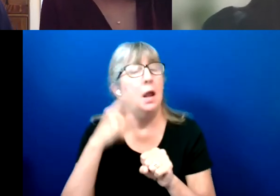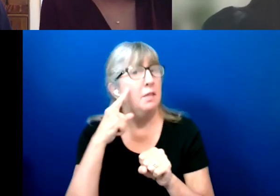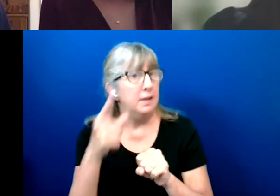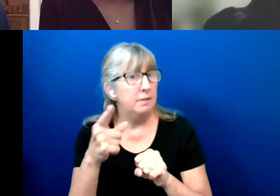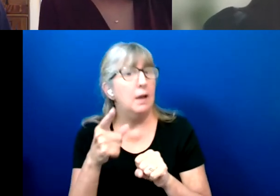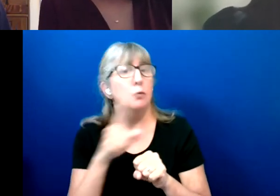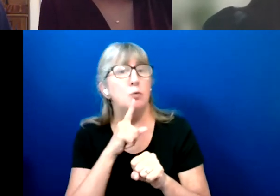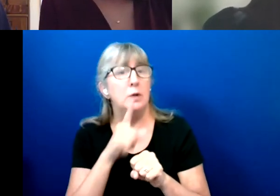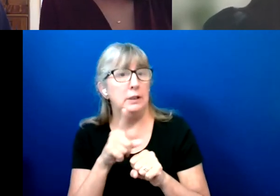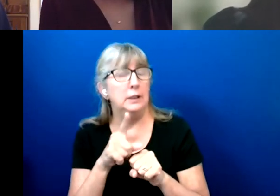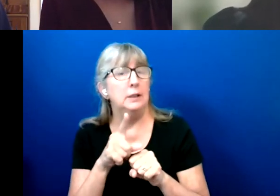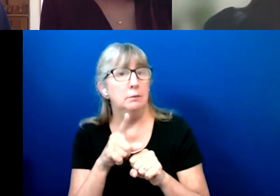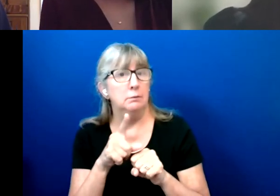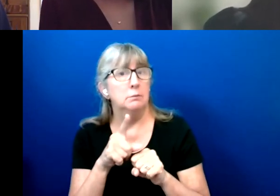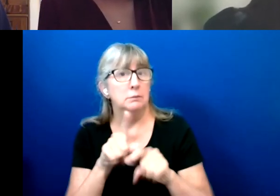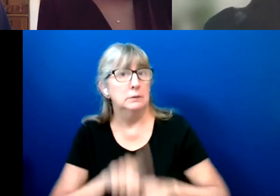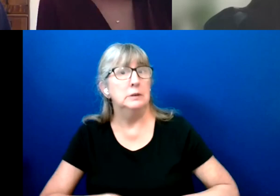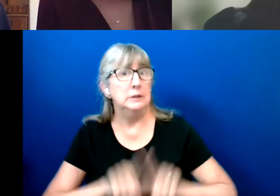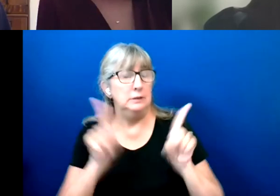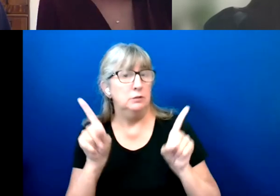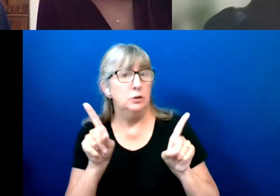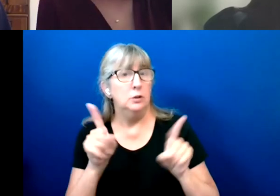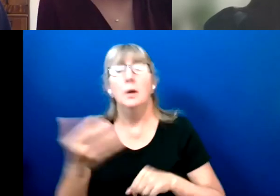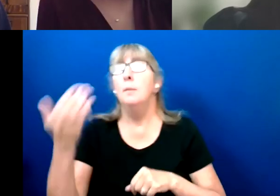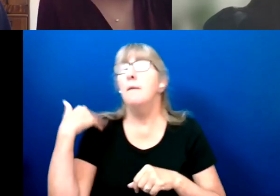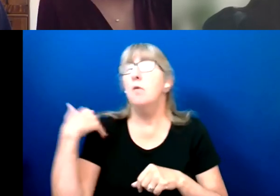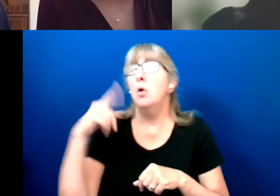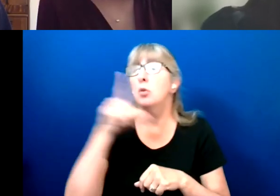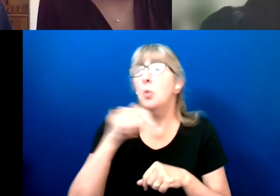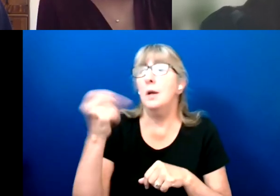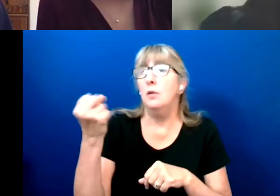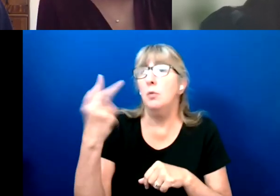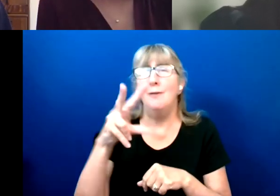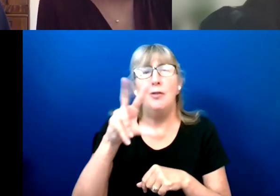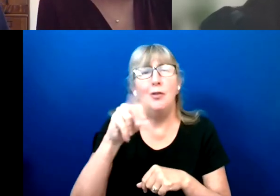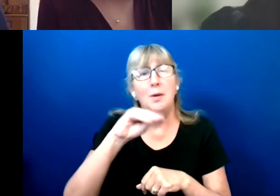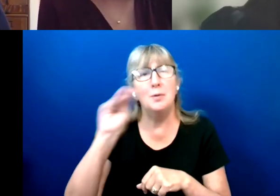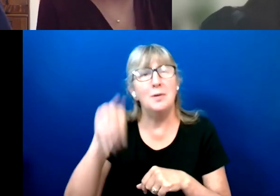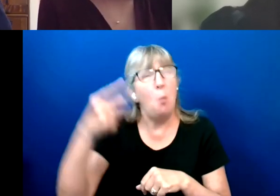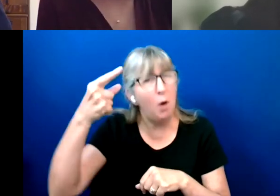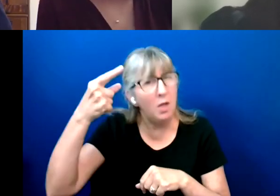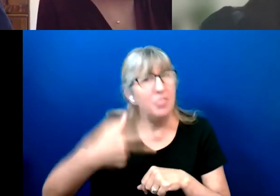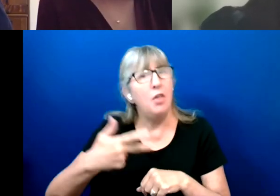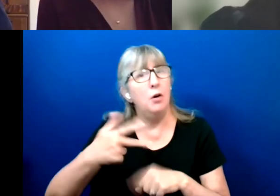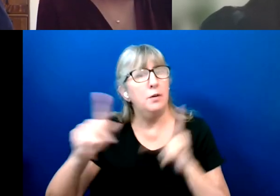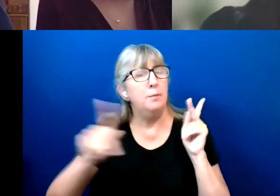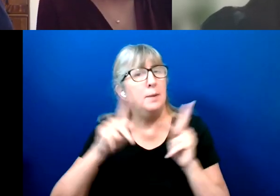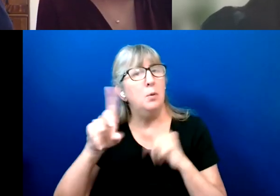Back in 2012, we found 30%, almost one-third of people with disabilities who voted in a